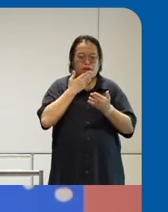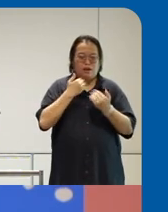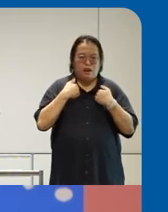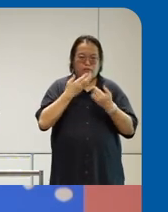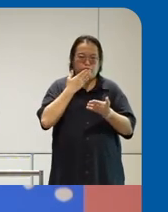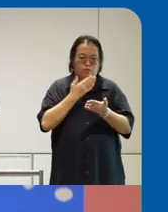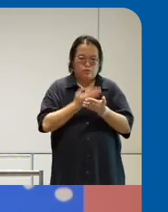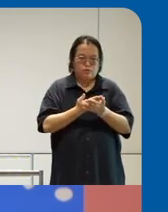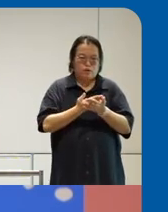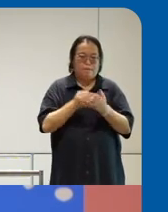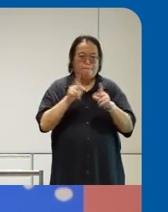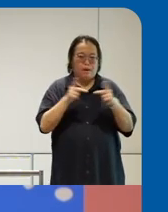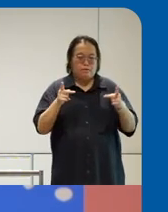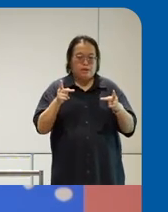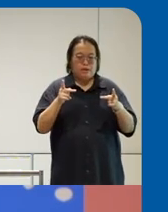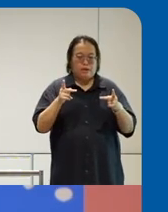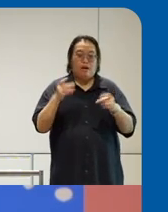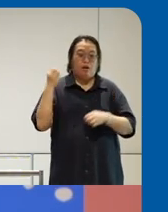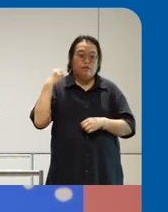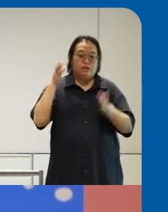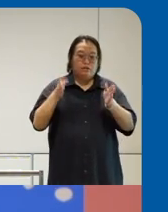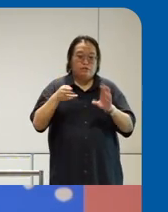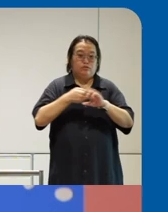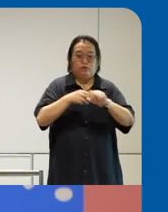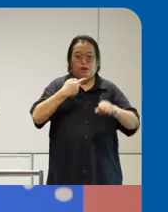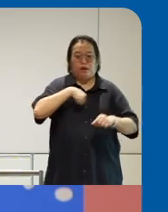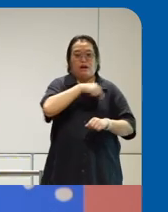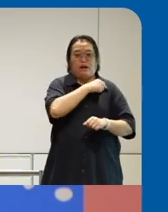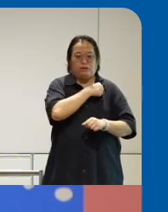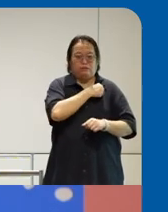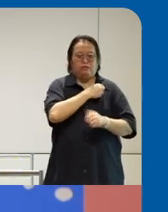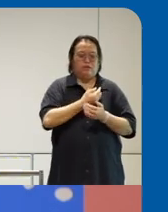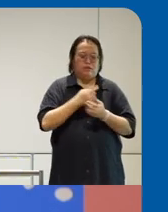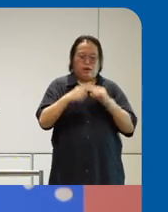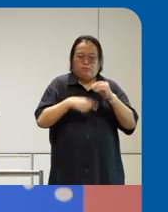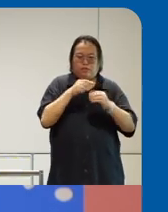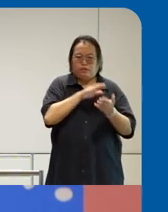join us uh to just discuss what uh assess looks like in the government um accessibility isn't new